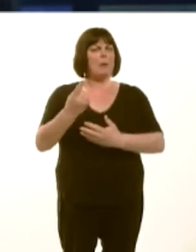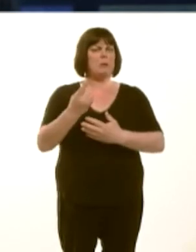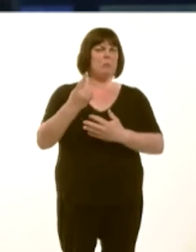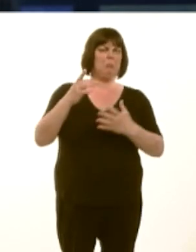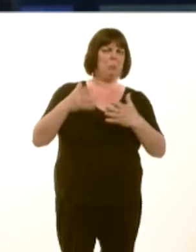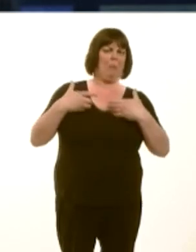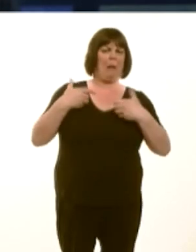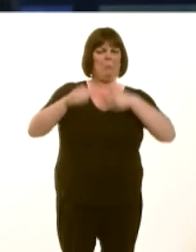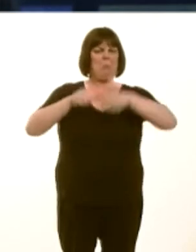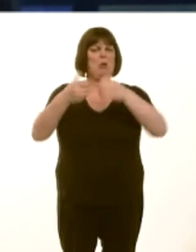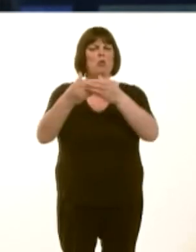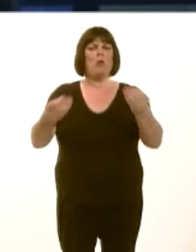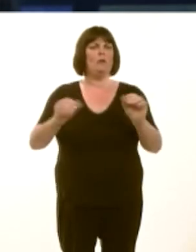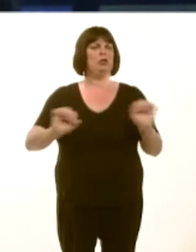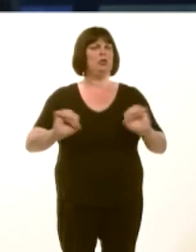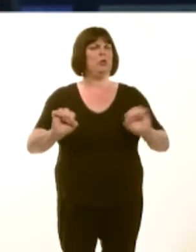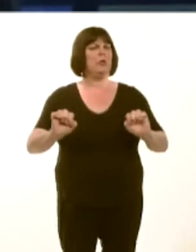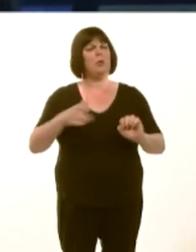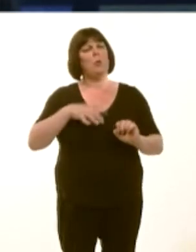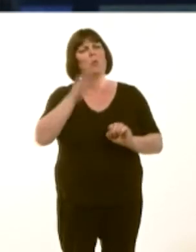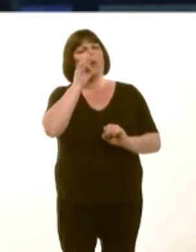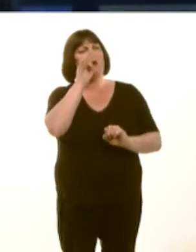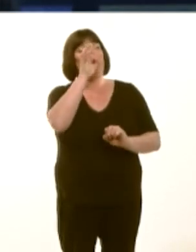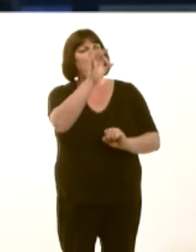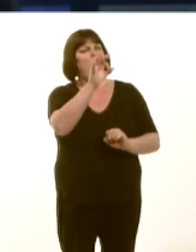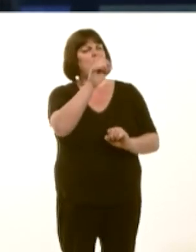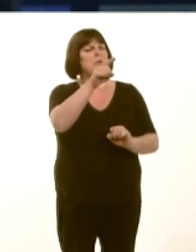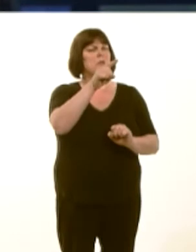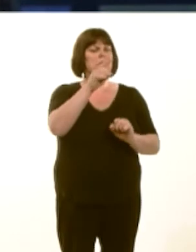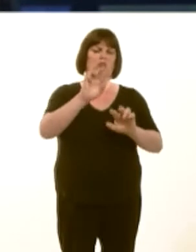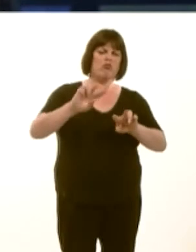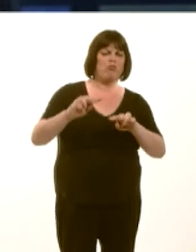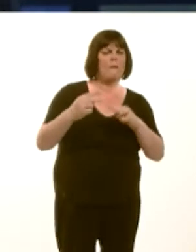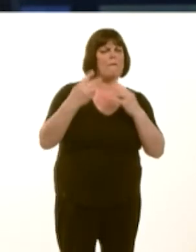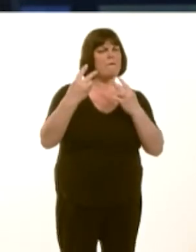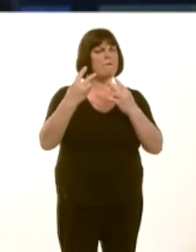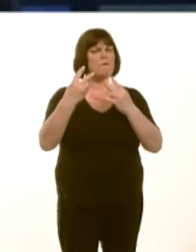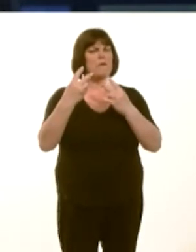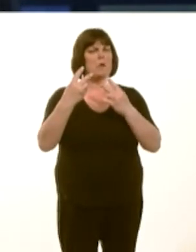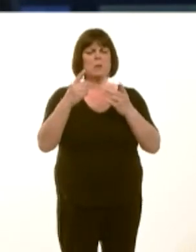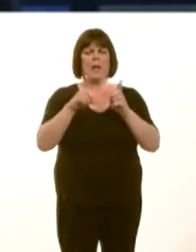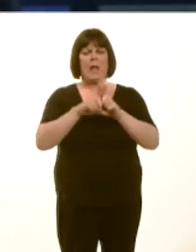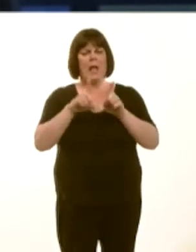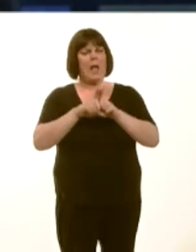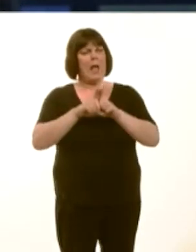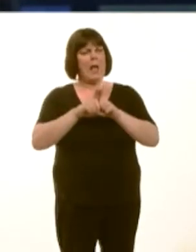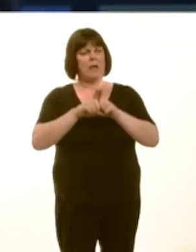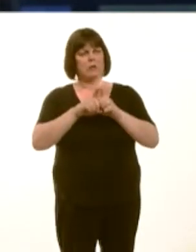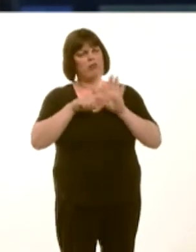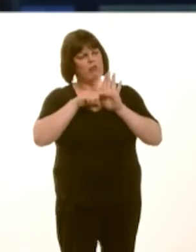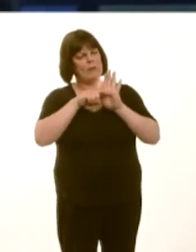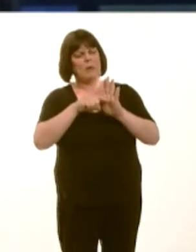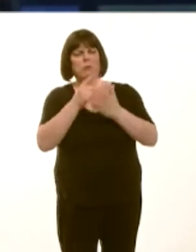Can I ask you for an update on how the implementation of those recommendations is going, with regard